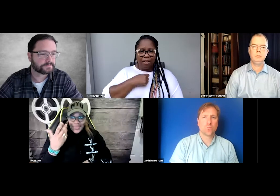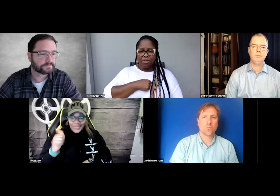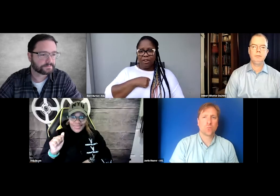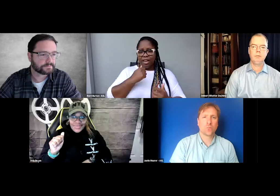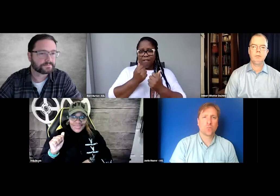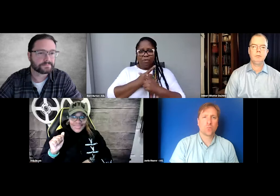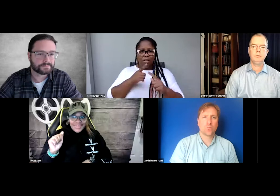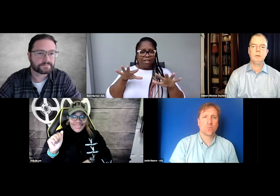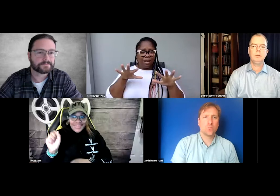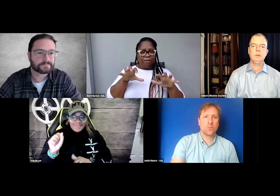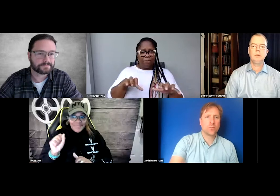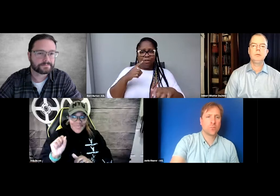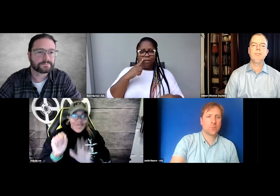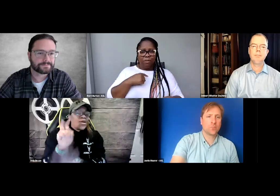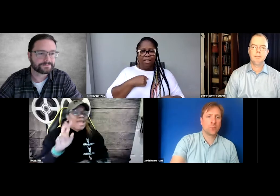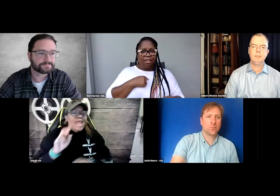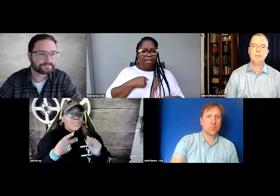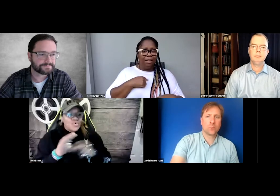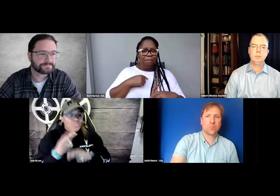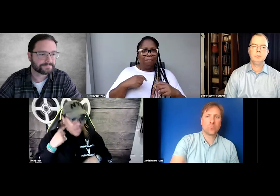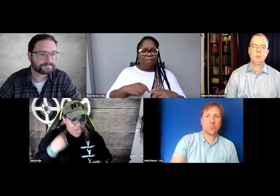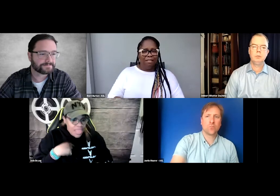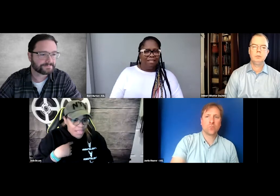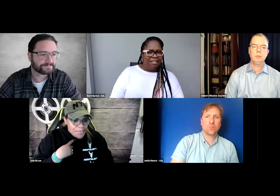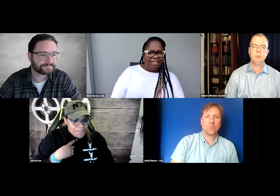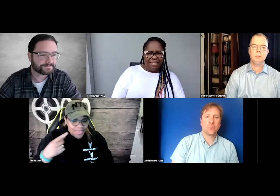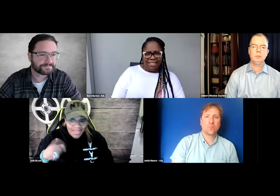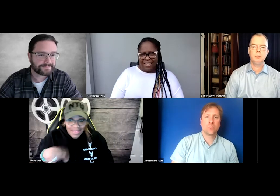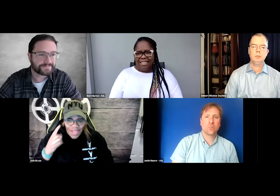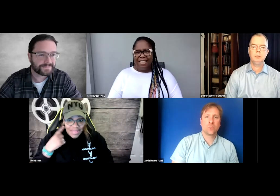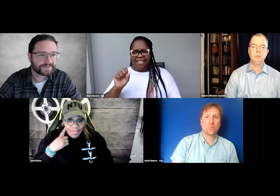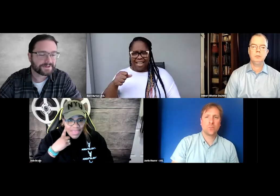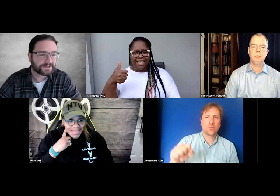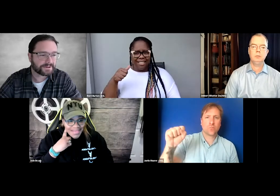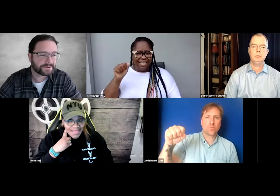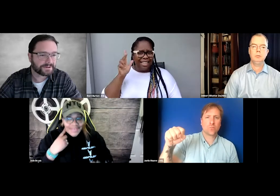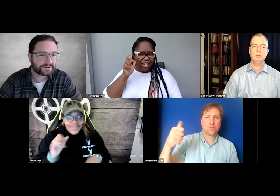I'm sorry, everyone is like frozen. Okay, can you hear me? Can you guys hear me?